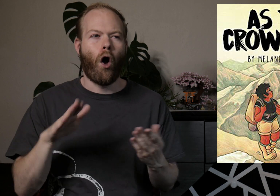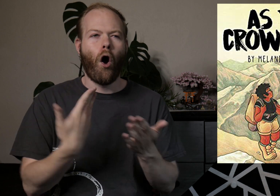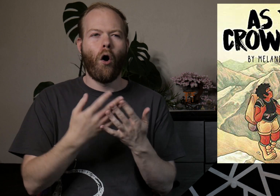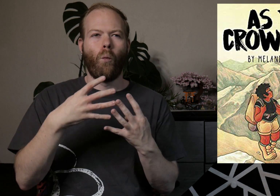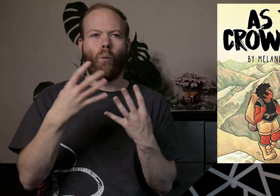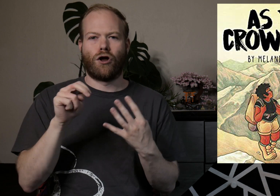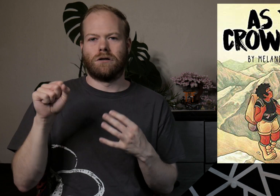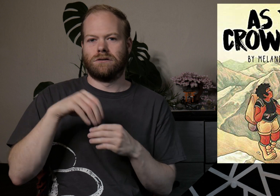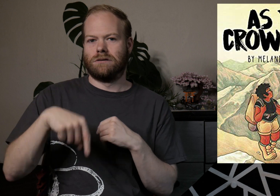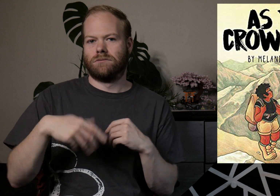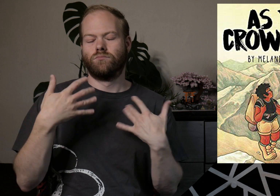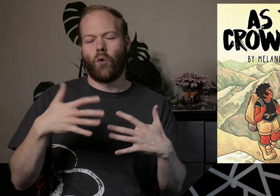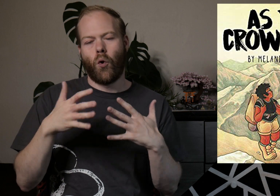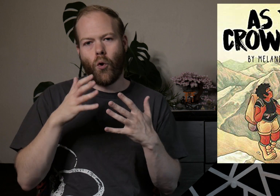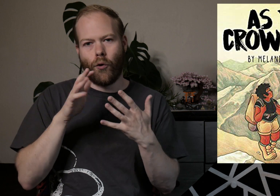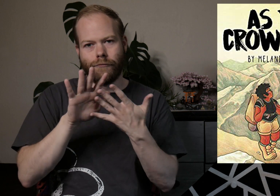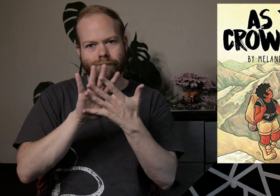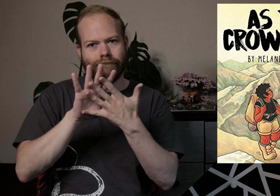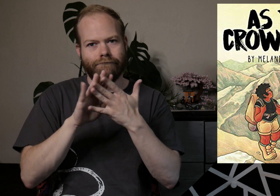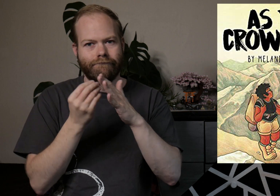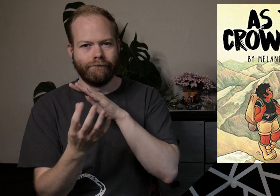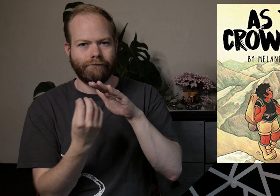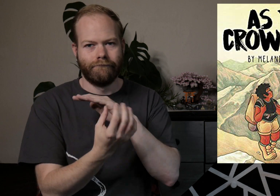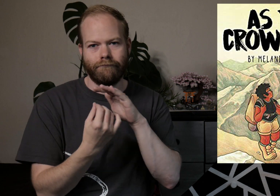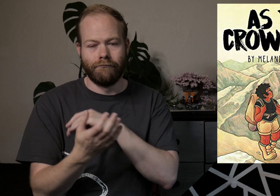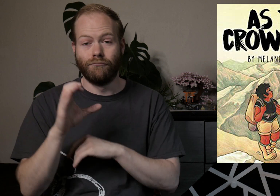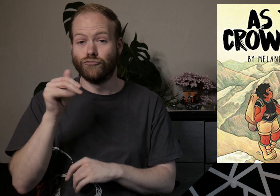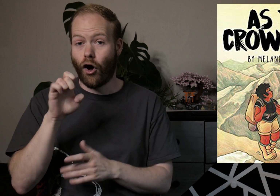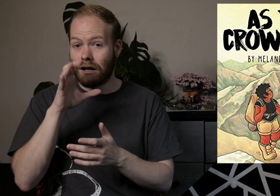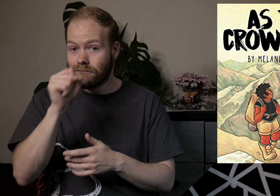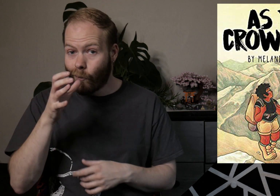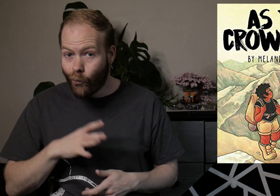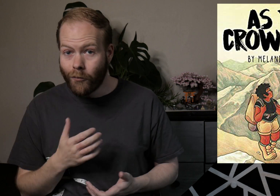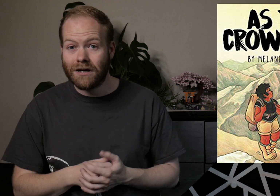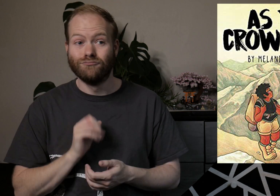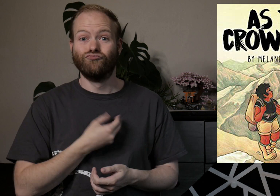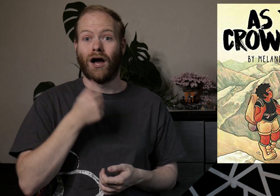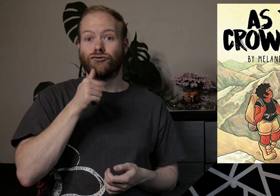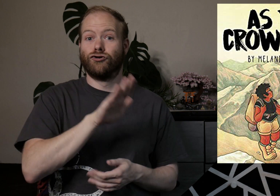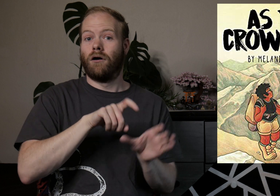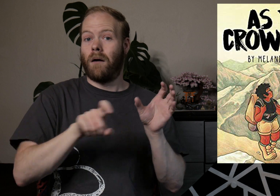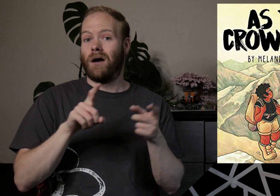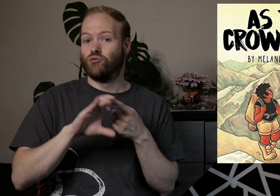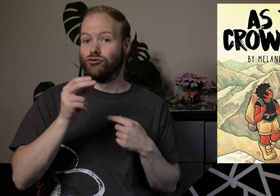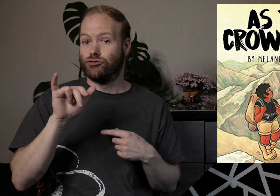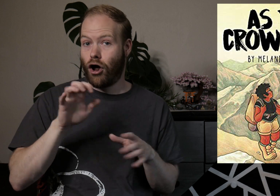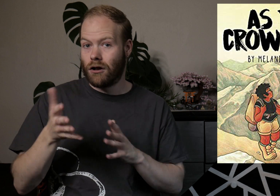All of the queerness in this was very subtle, Charlie being attracted to women, and the trans girl’s coming out to Charlie.